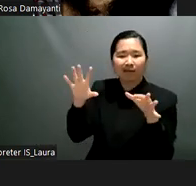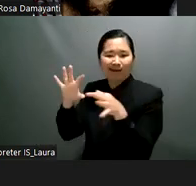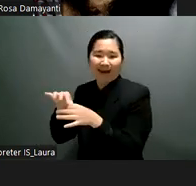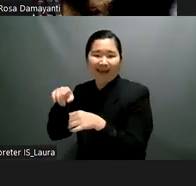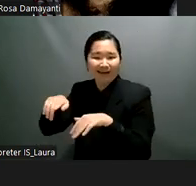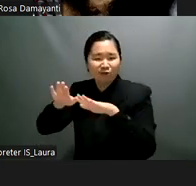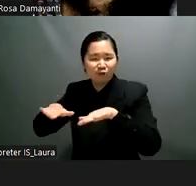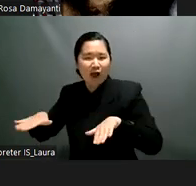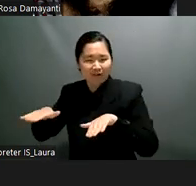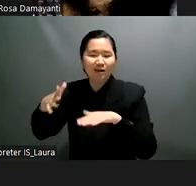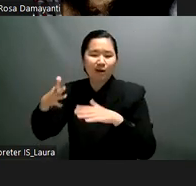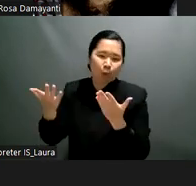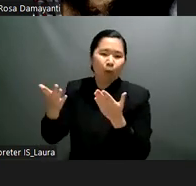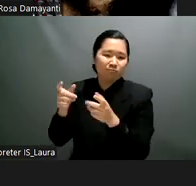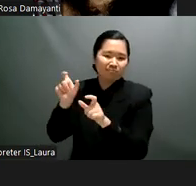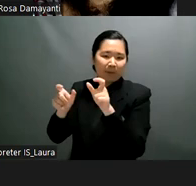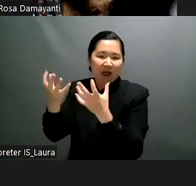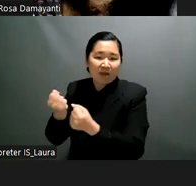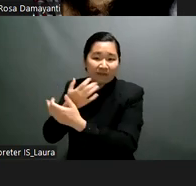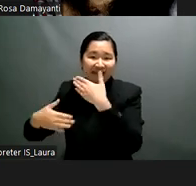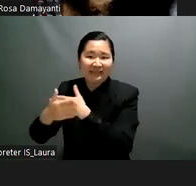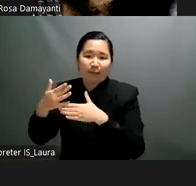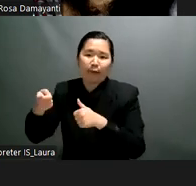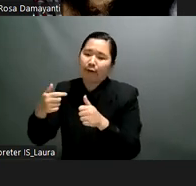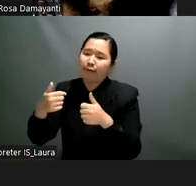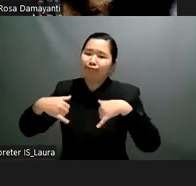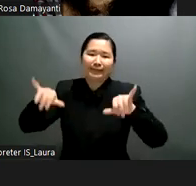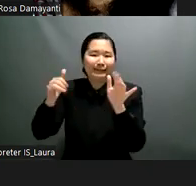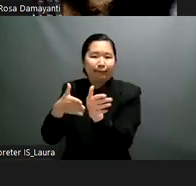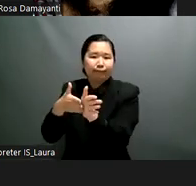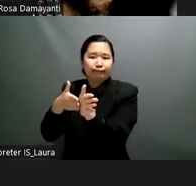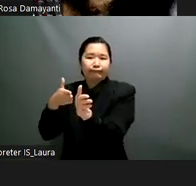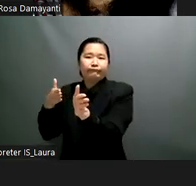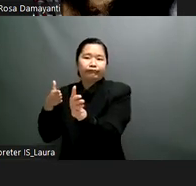as only through real collaboration and by listening to the voices of those who rely so much